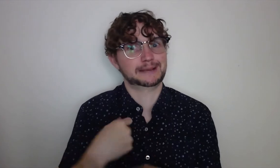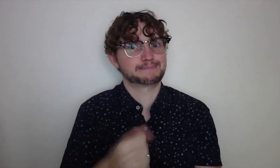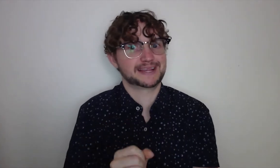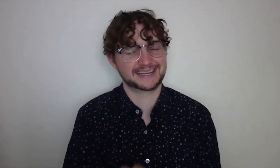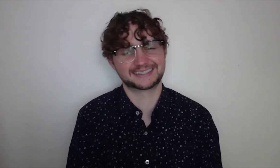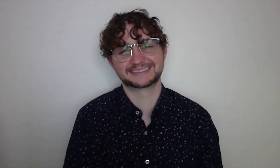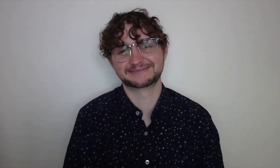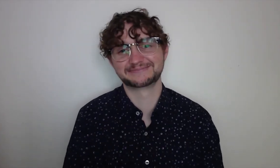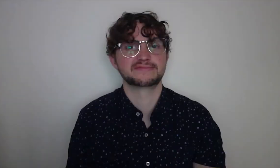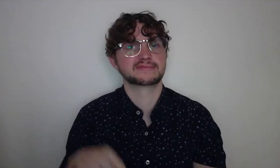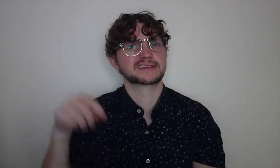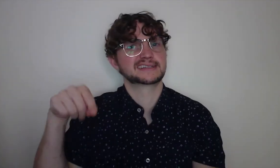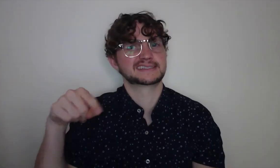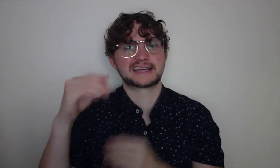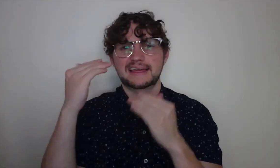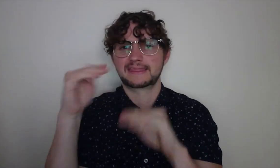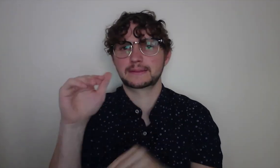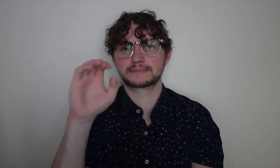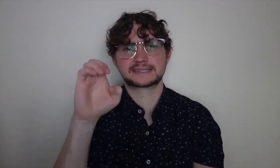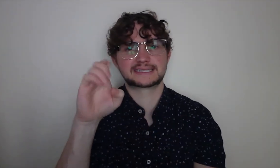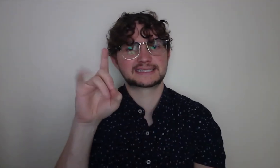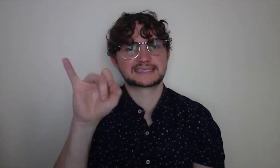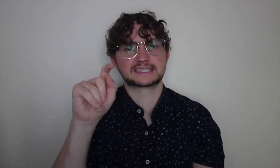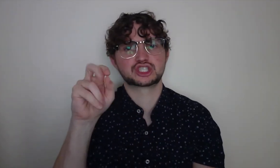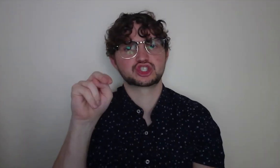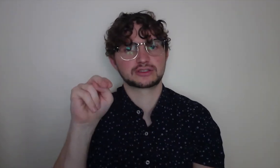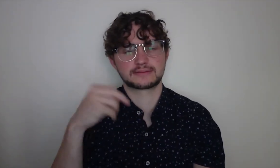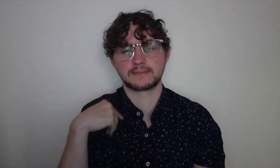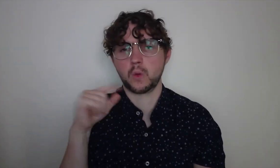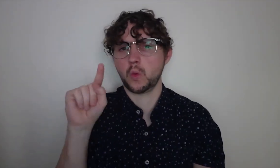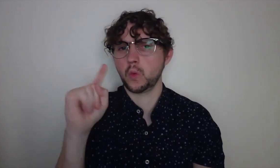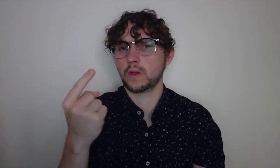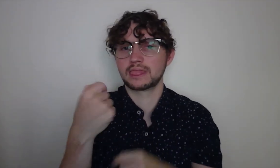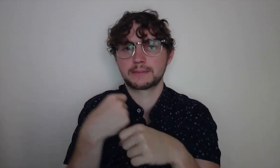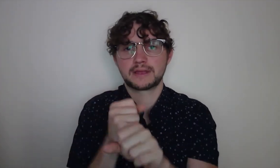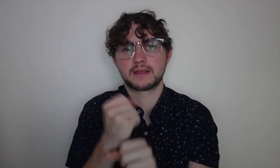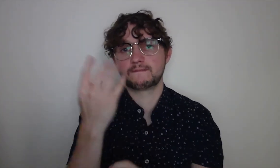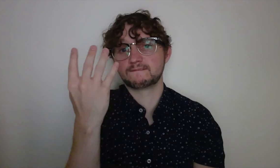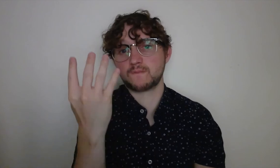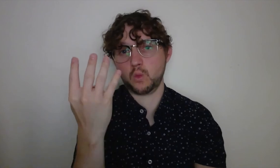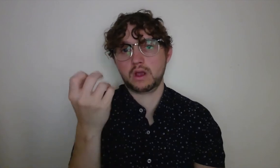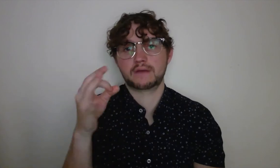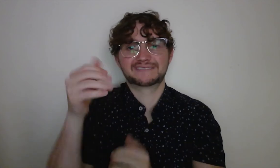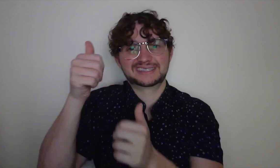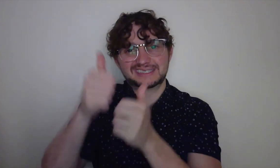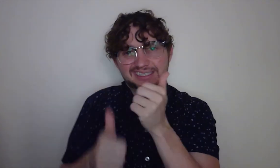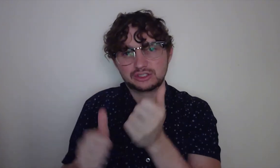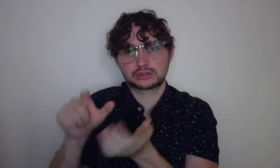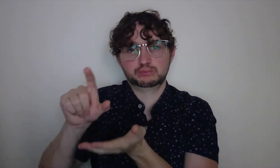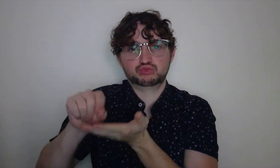really means a lot to me because it was one of the first prints i had ever made.